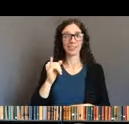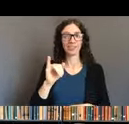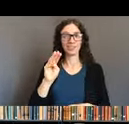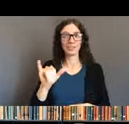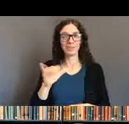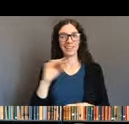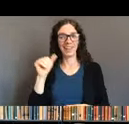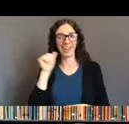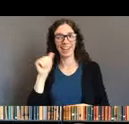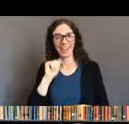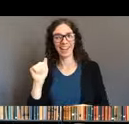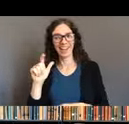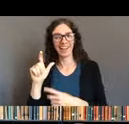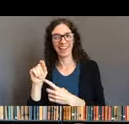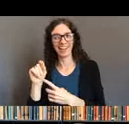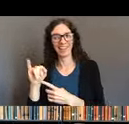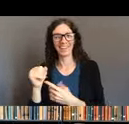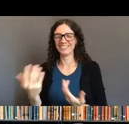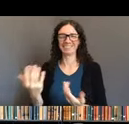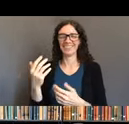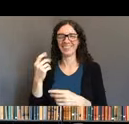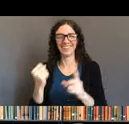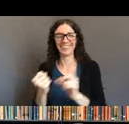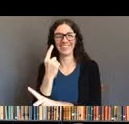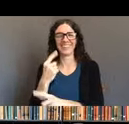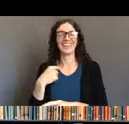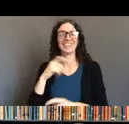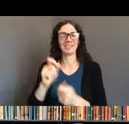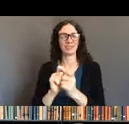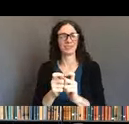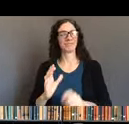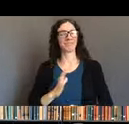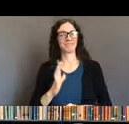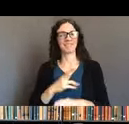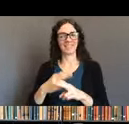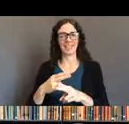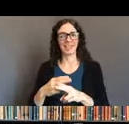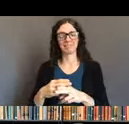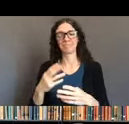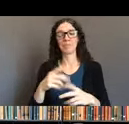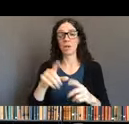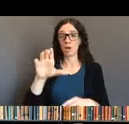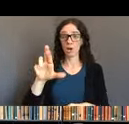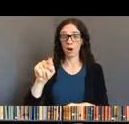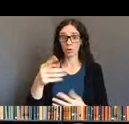CART is available within Zoom, by clicking on the caption tab or cc tab